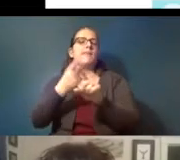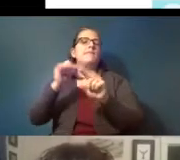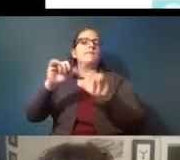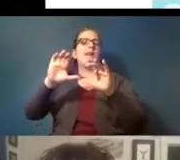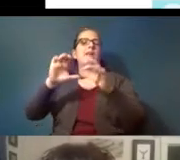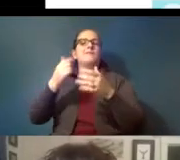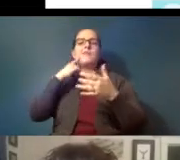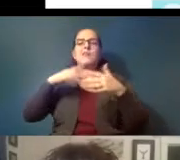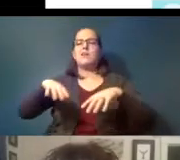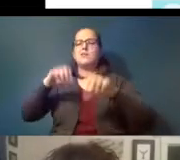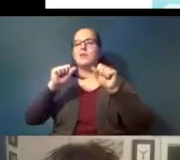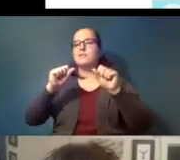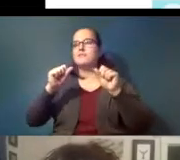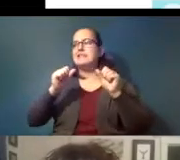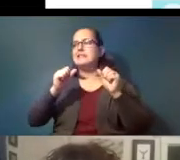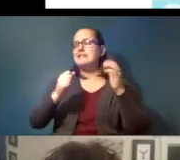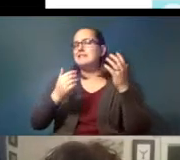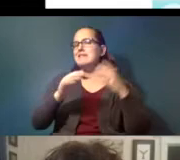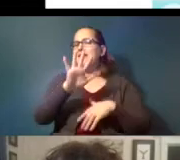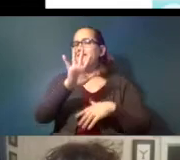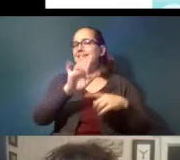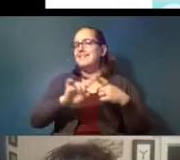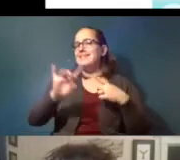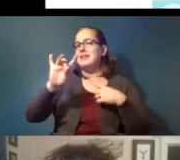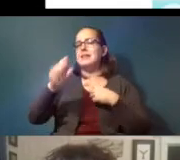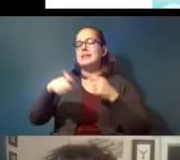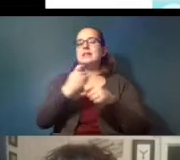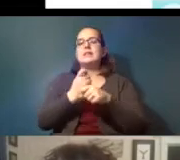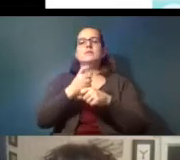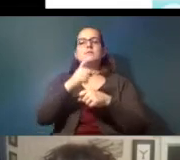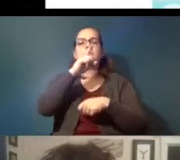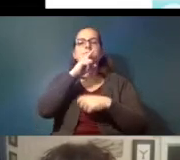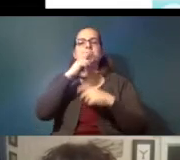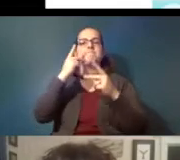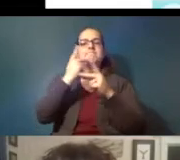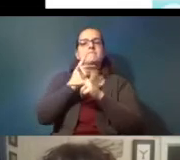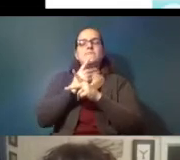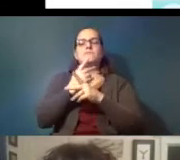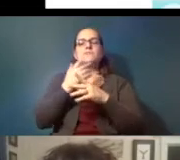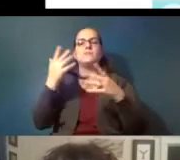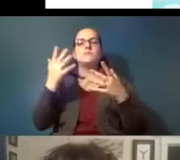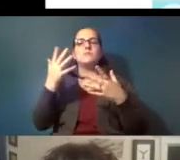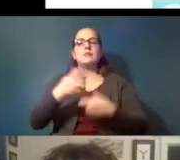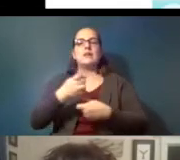on the order of five to eight years to figure out what was causing the toxicity but there is a